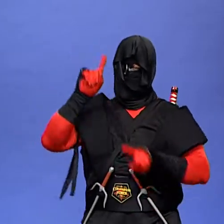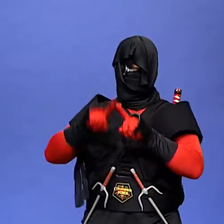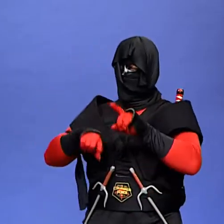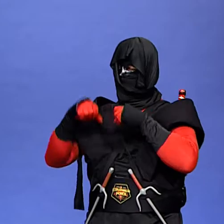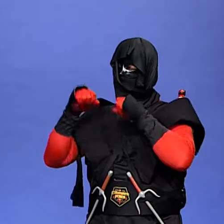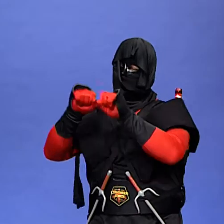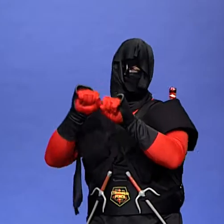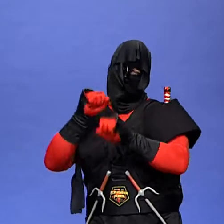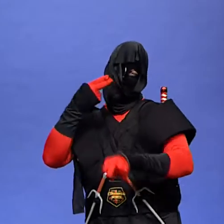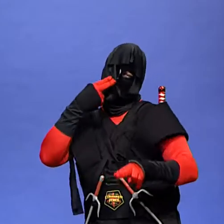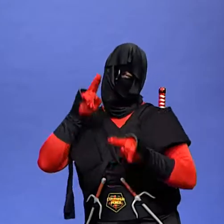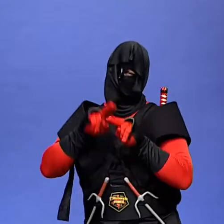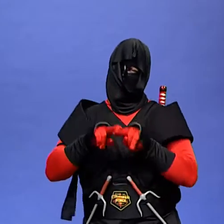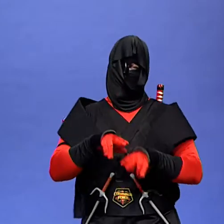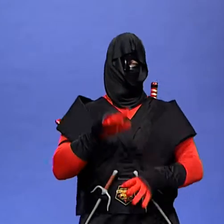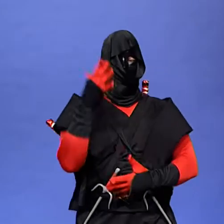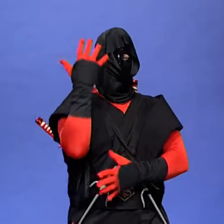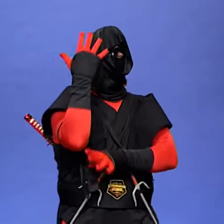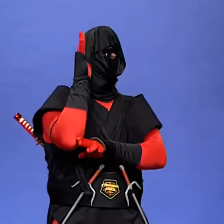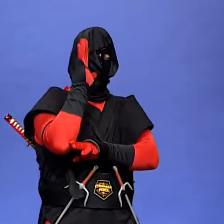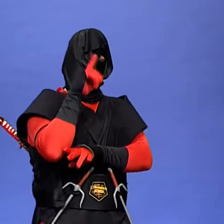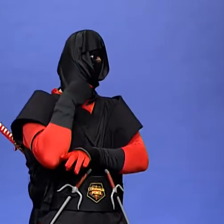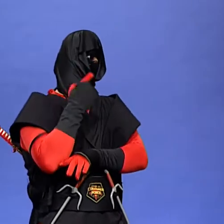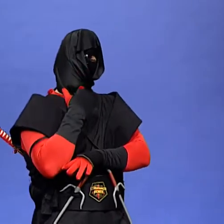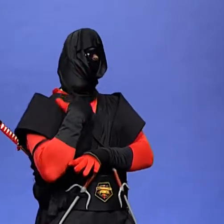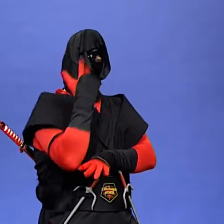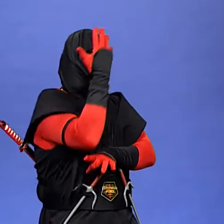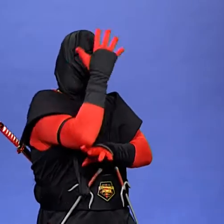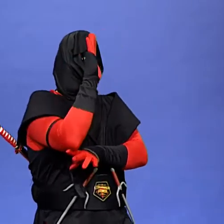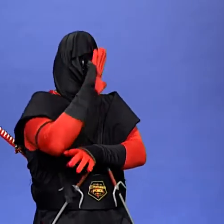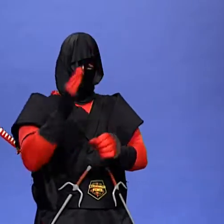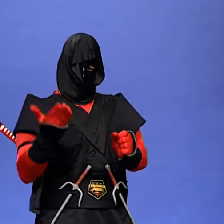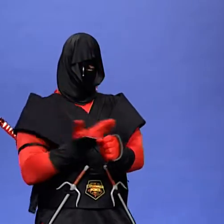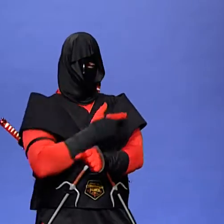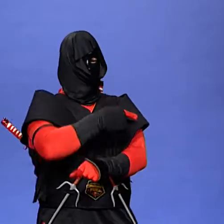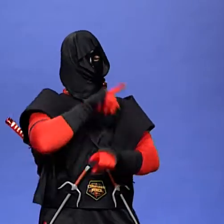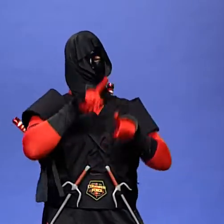My trunk is gone said the tree you cannot climb